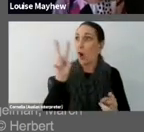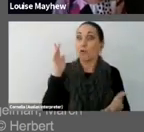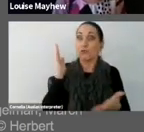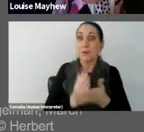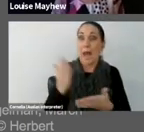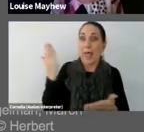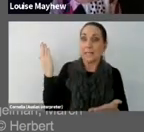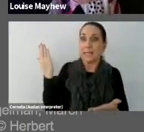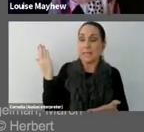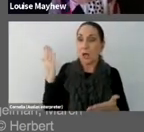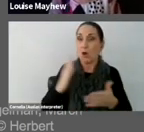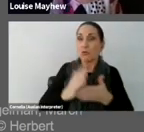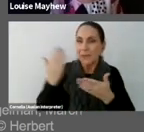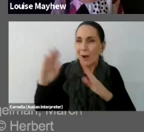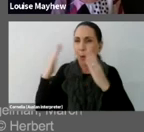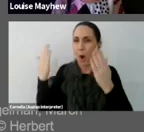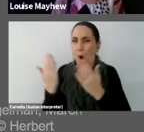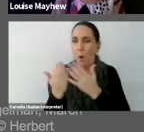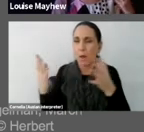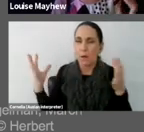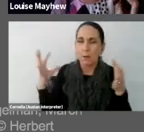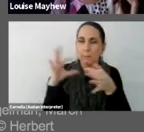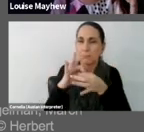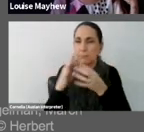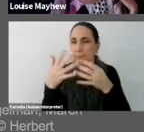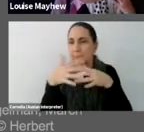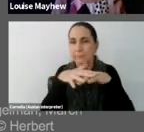world, and photography or representation.